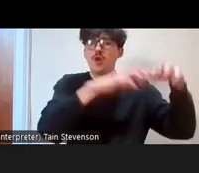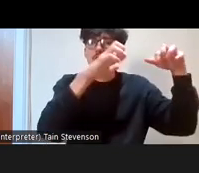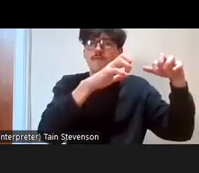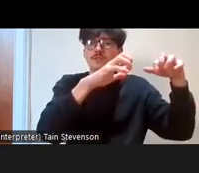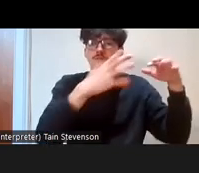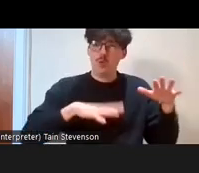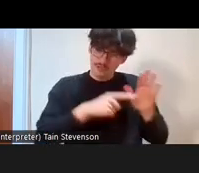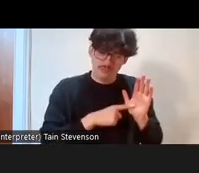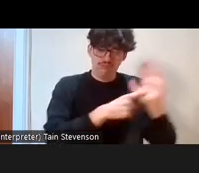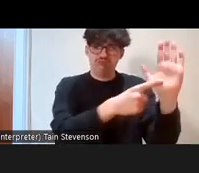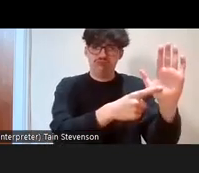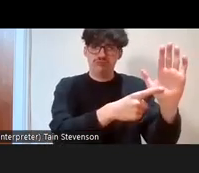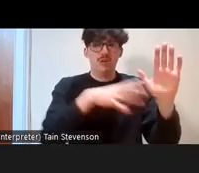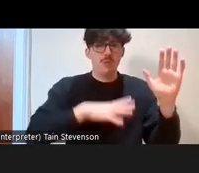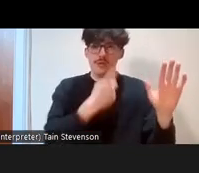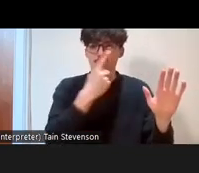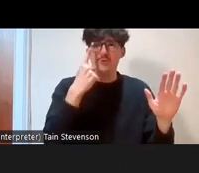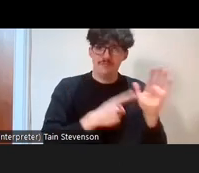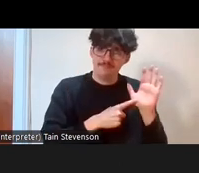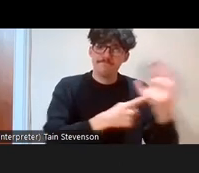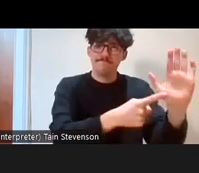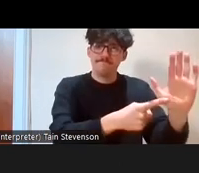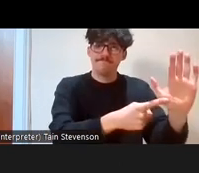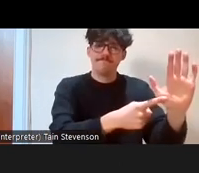this to be in front of them for them to be aware of